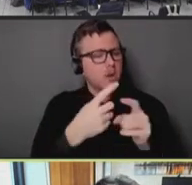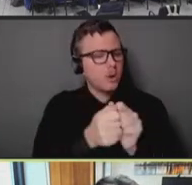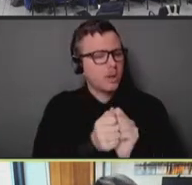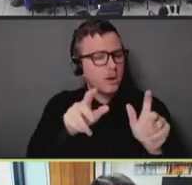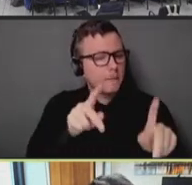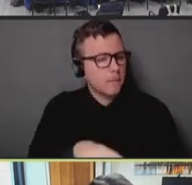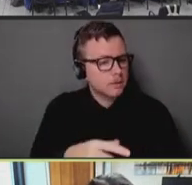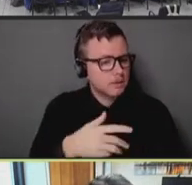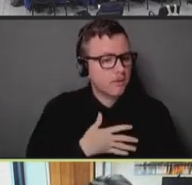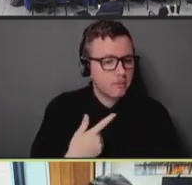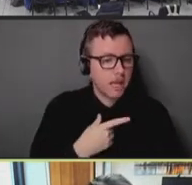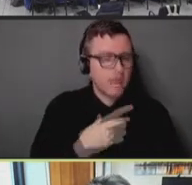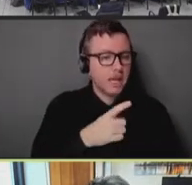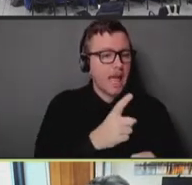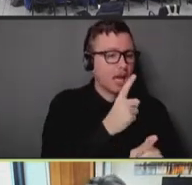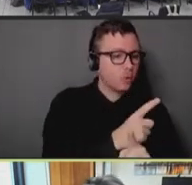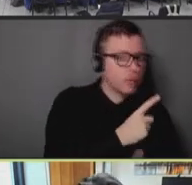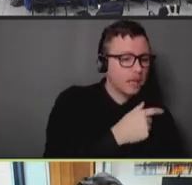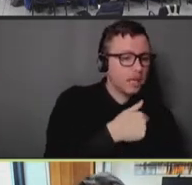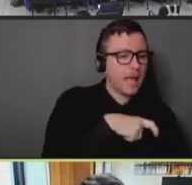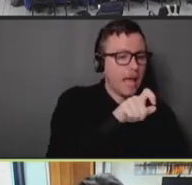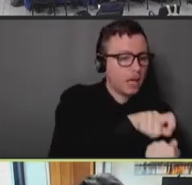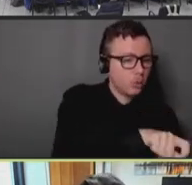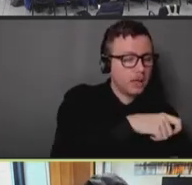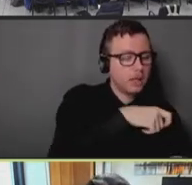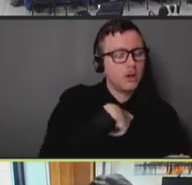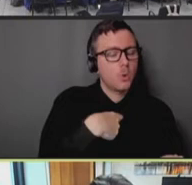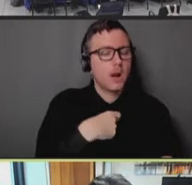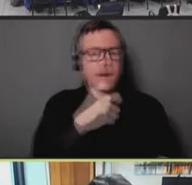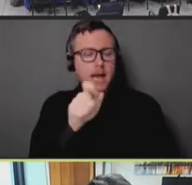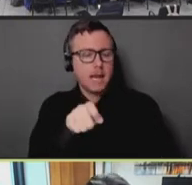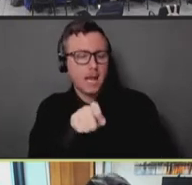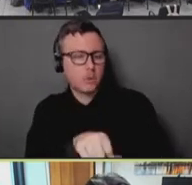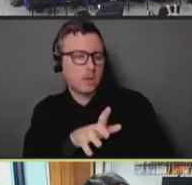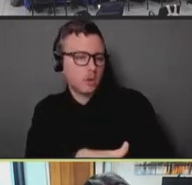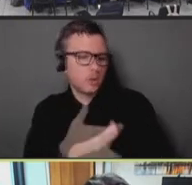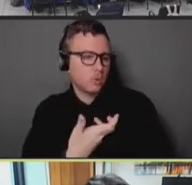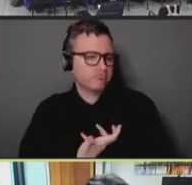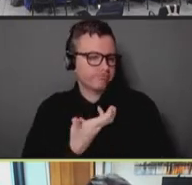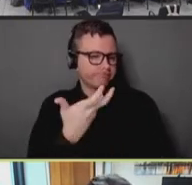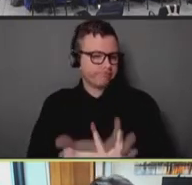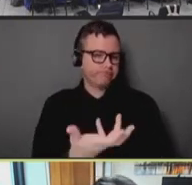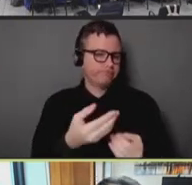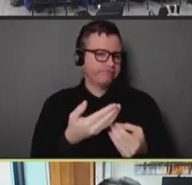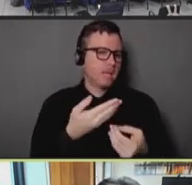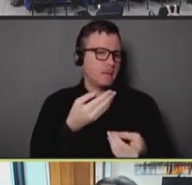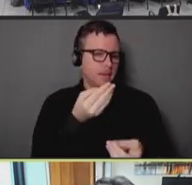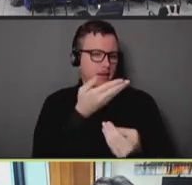maybe accurately or inaccurately disclose their own sexual history at a time when the MSM,